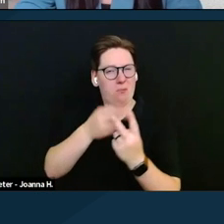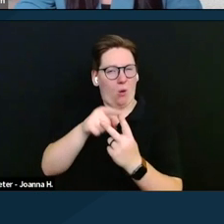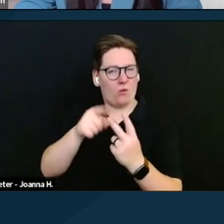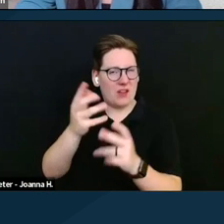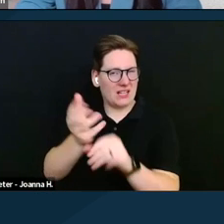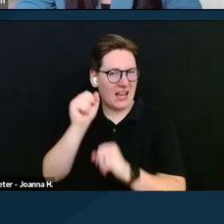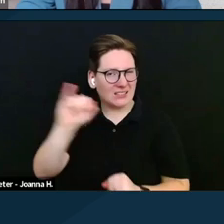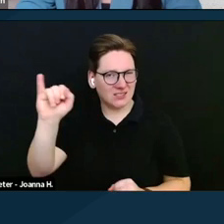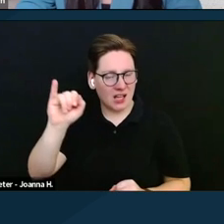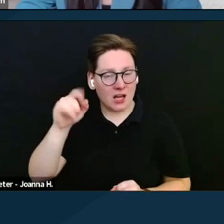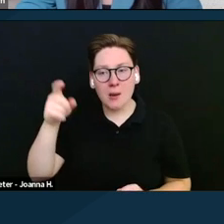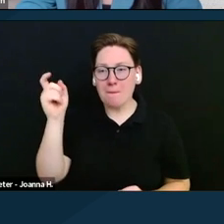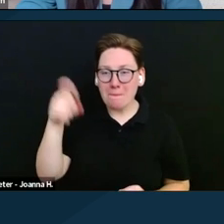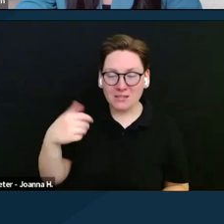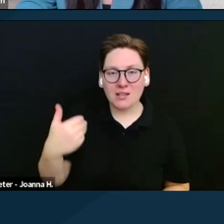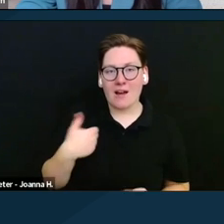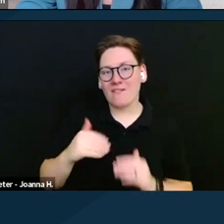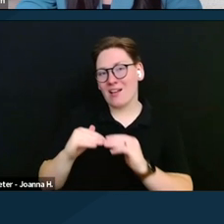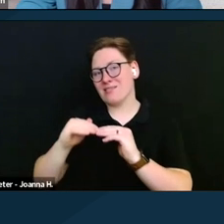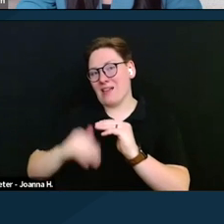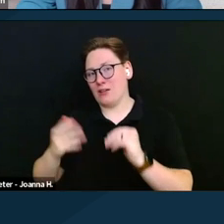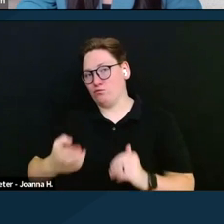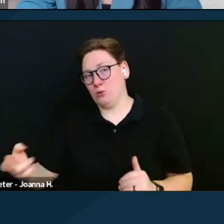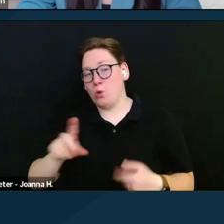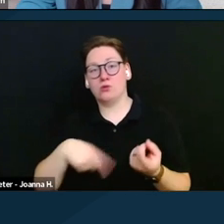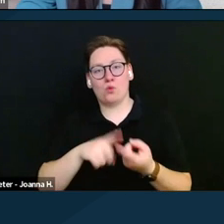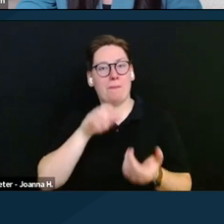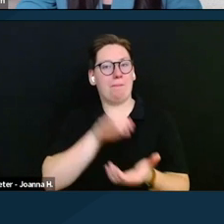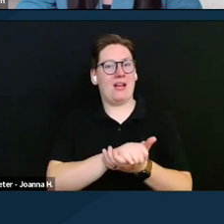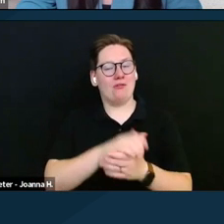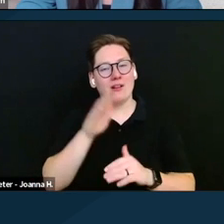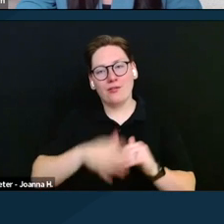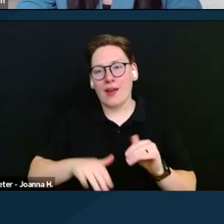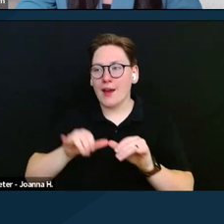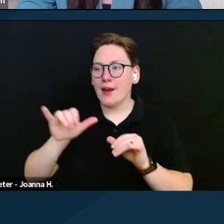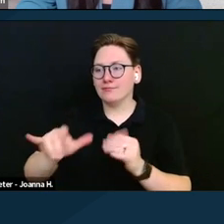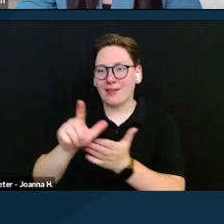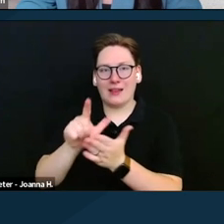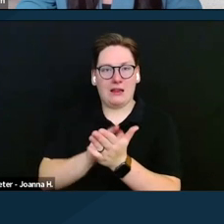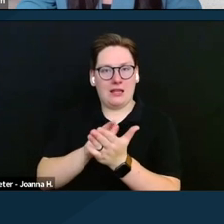must hold fewer resources when married than if they were to remain legally apart.